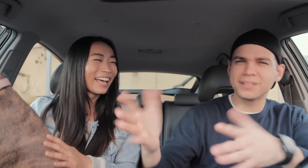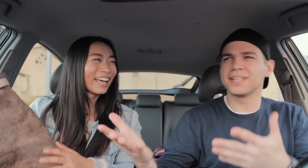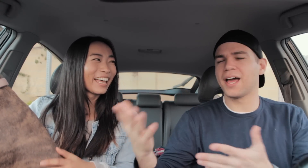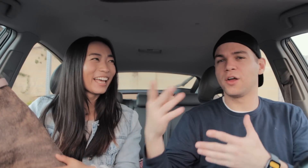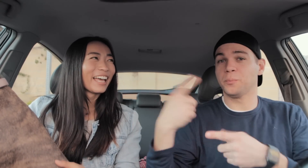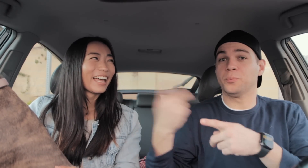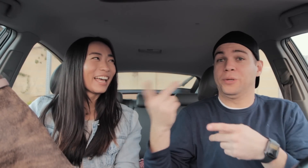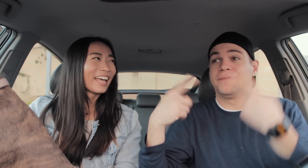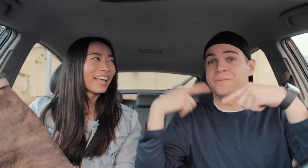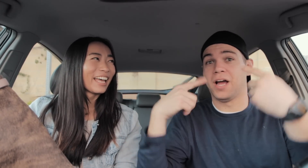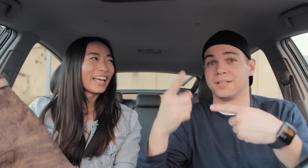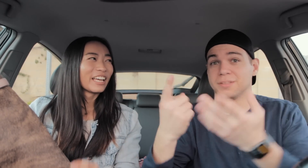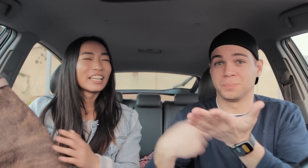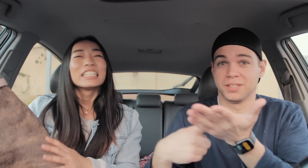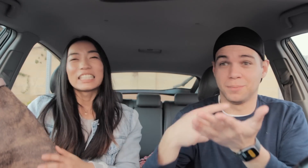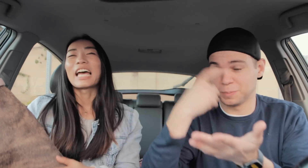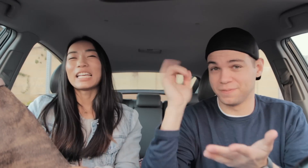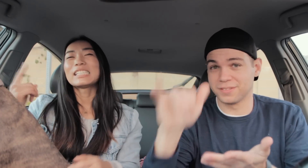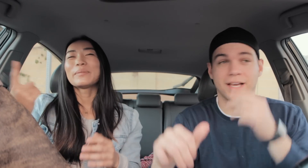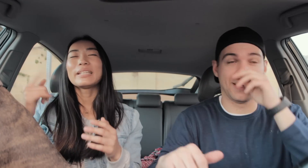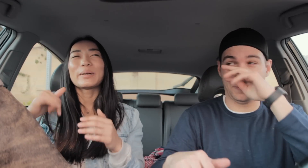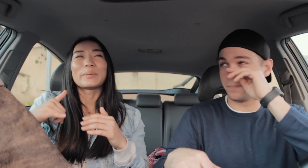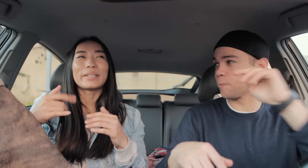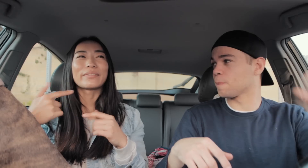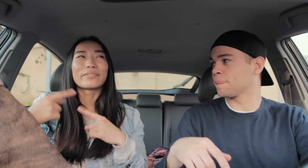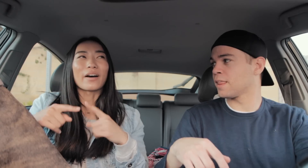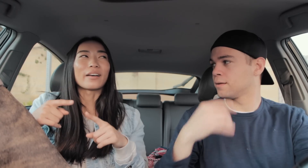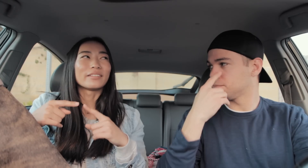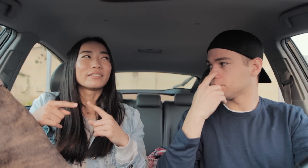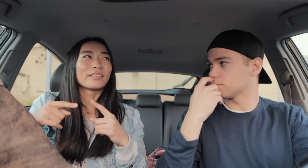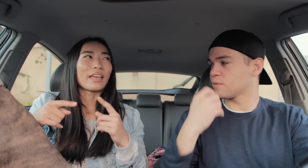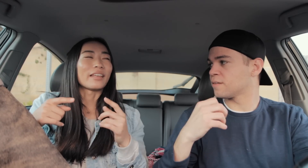then we fight sometimes because of that yeah it's something that we've fought